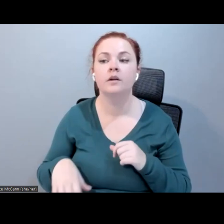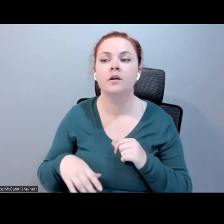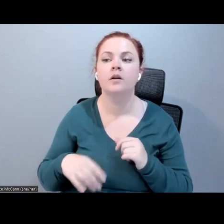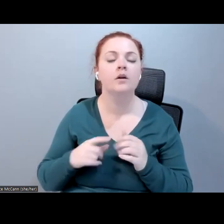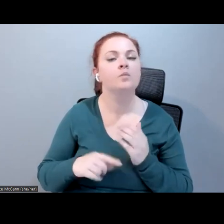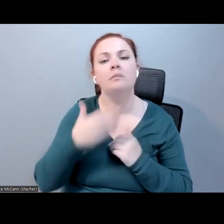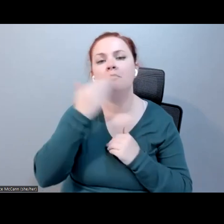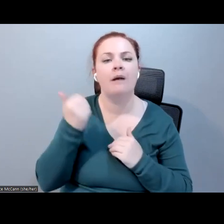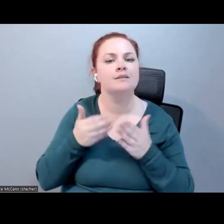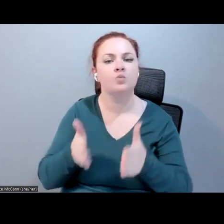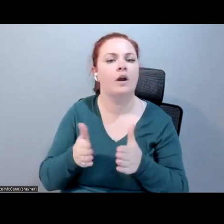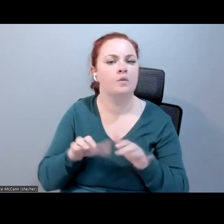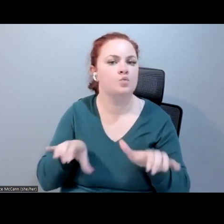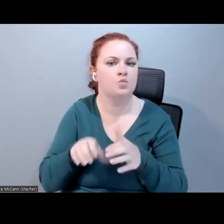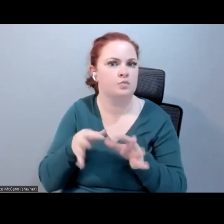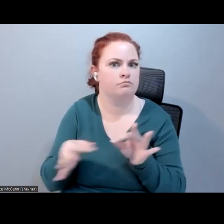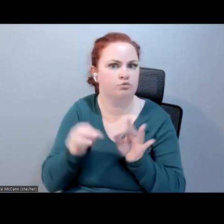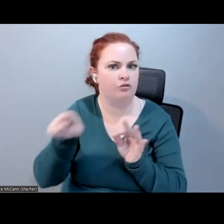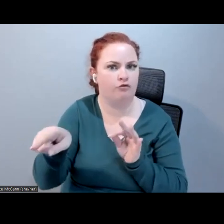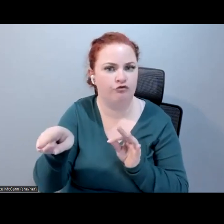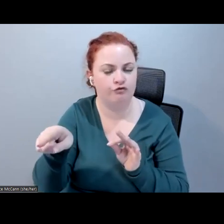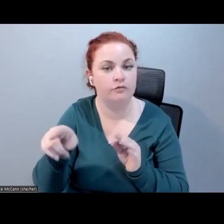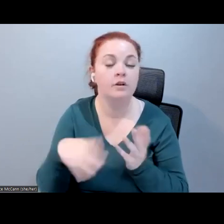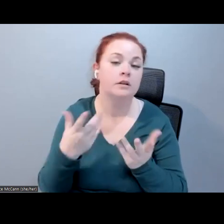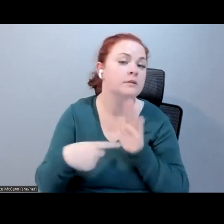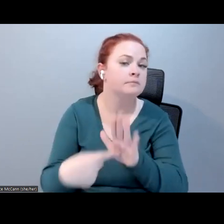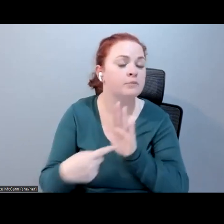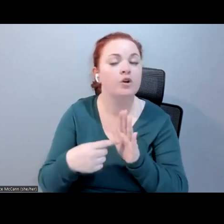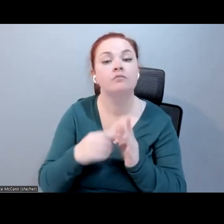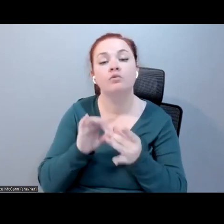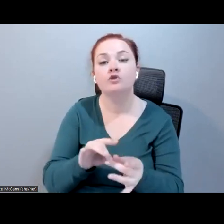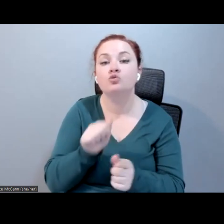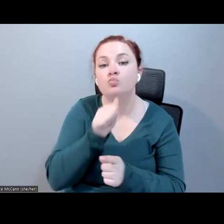when it comes to privacy, when it comes to having everybody in